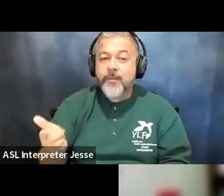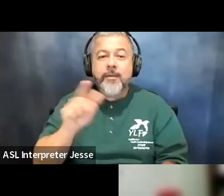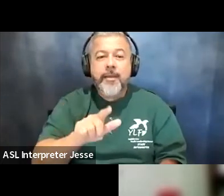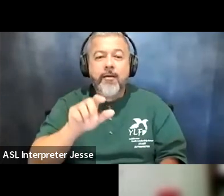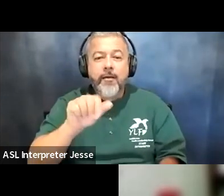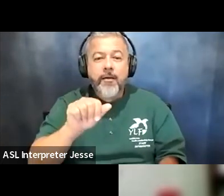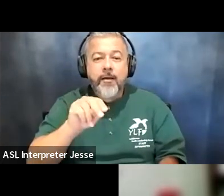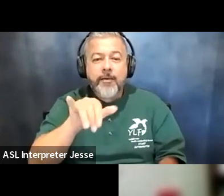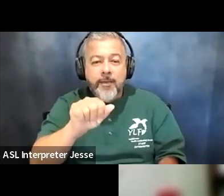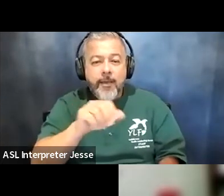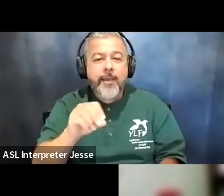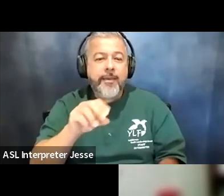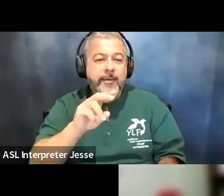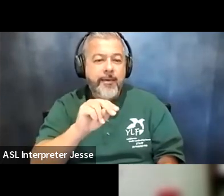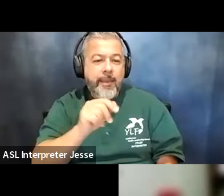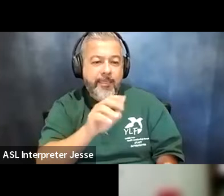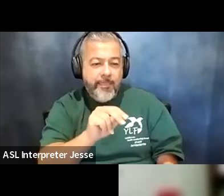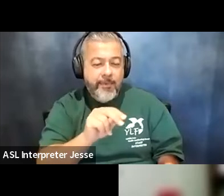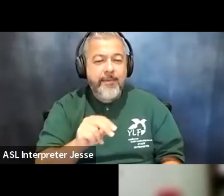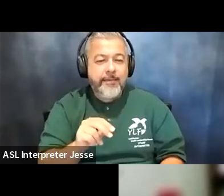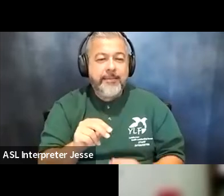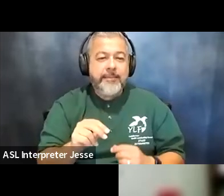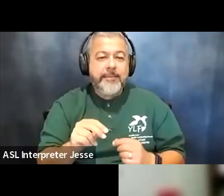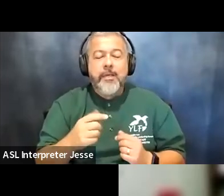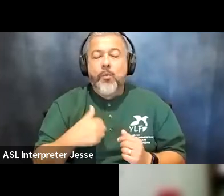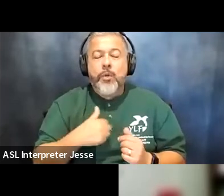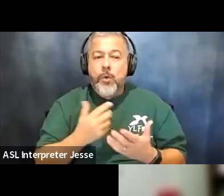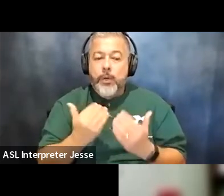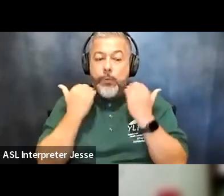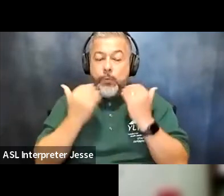our next question because we don't want to cut too much into our next speaker but so the next